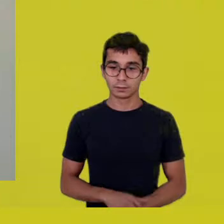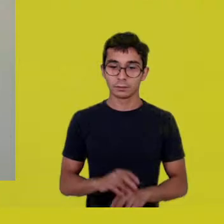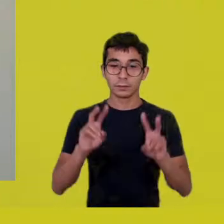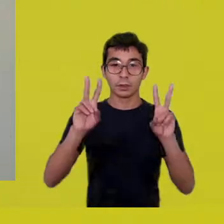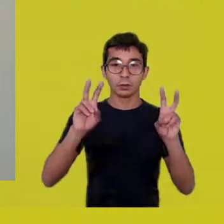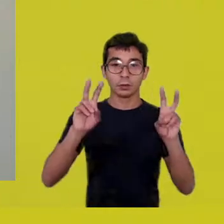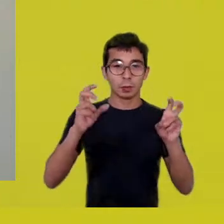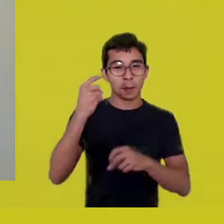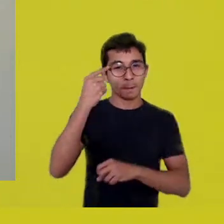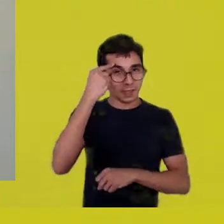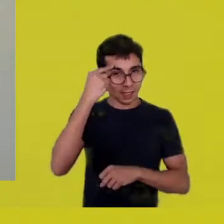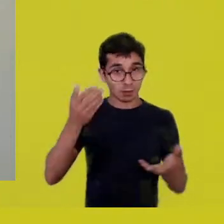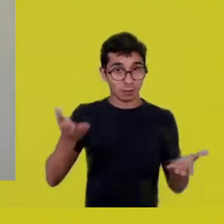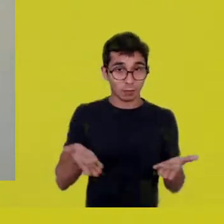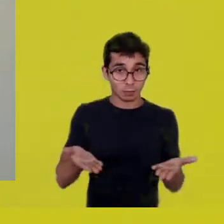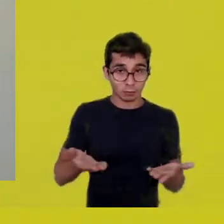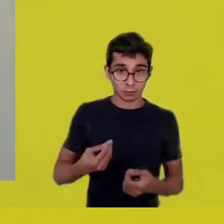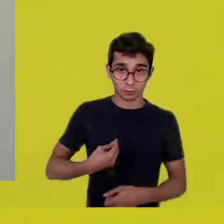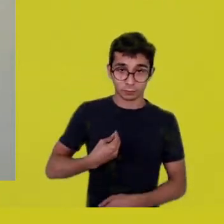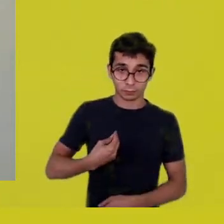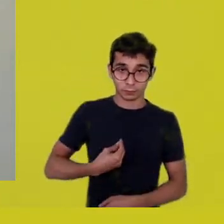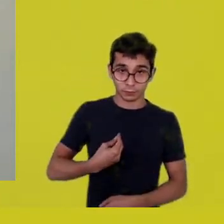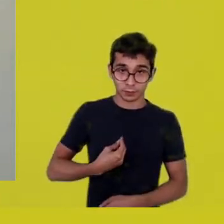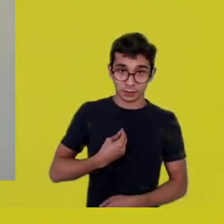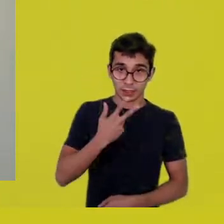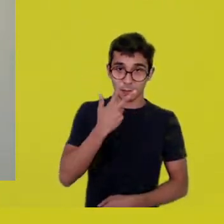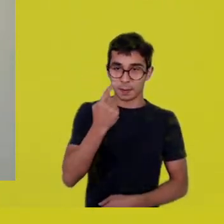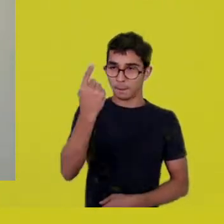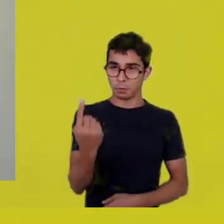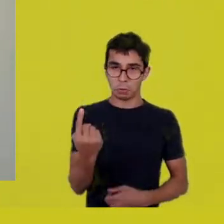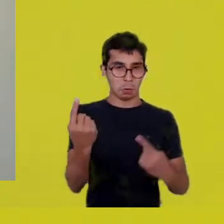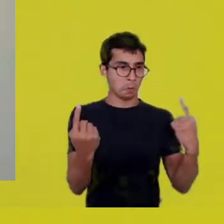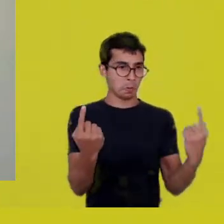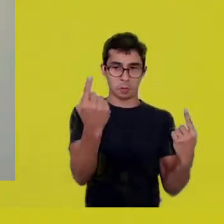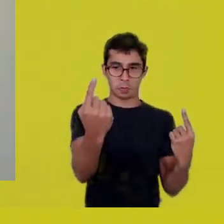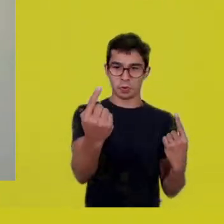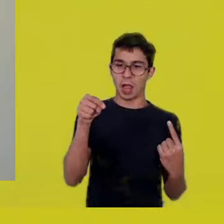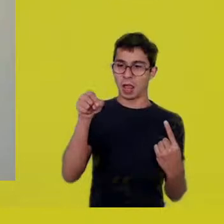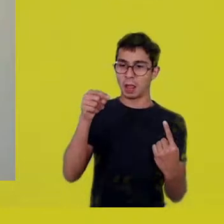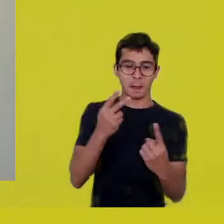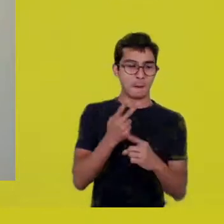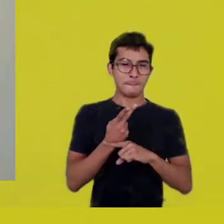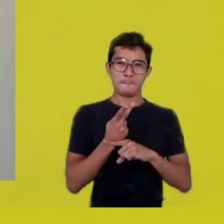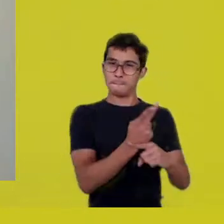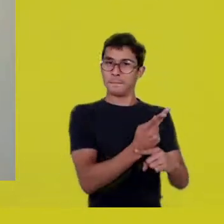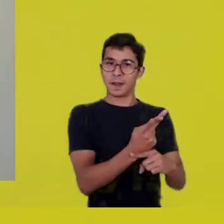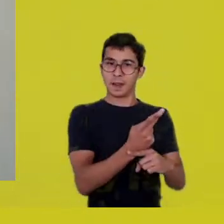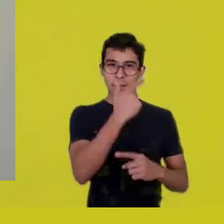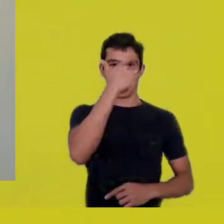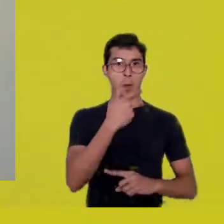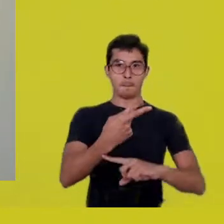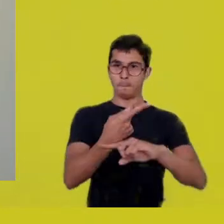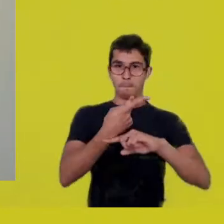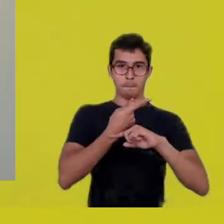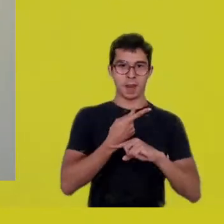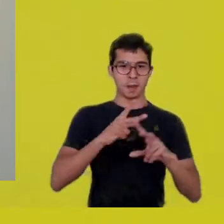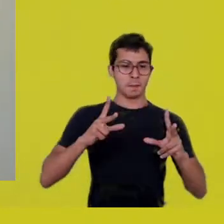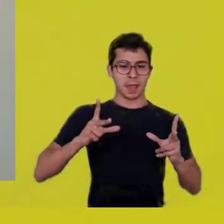has awarded this subject so full of merits and has turned us into this kind of caricature,